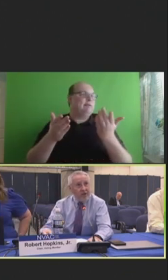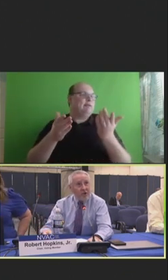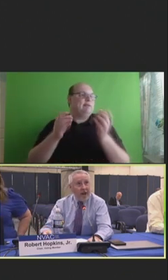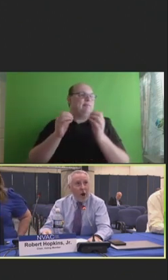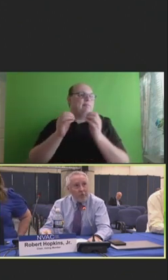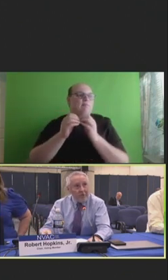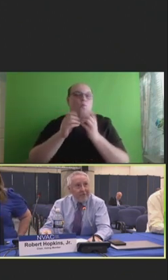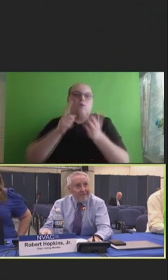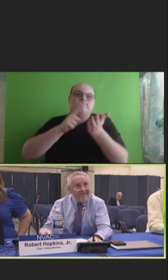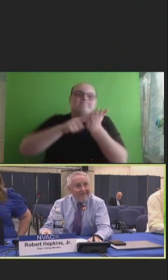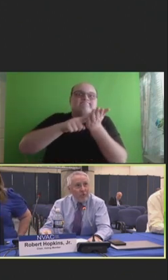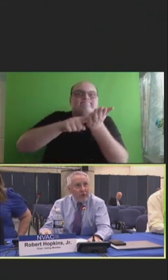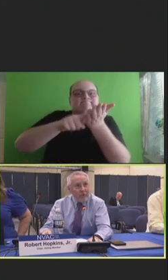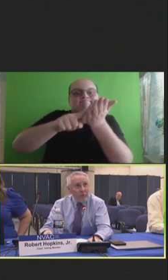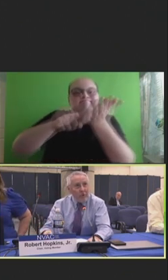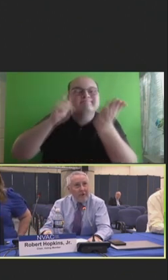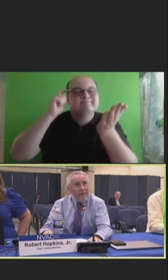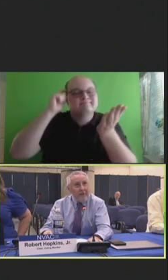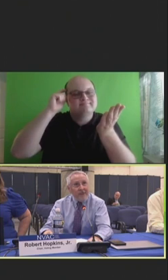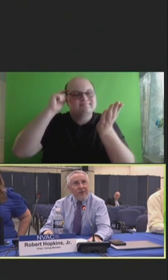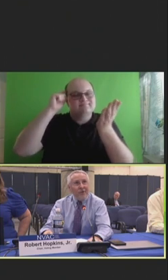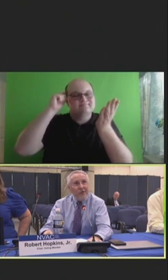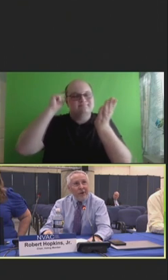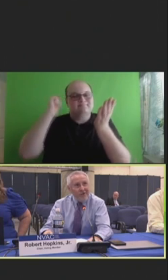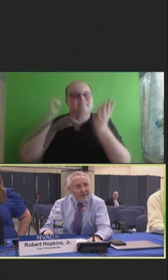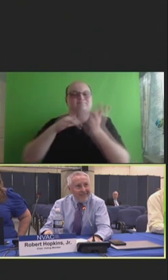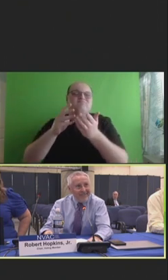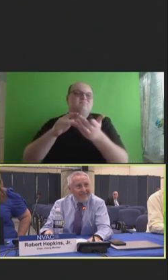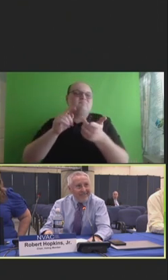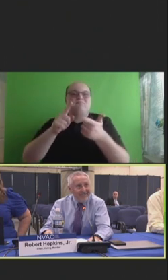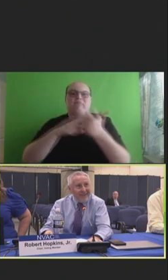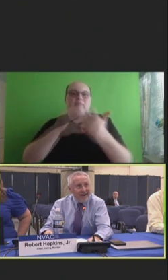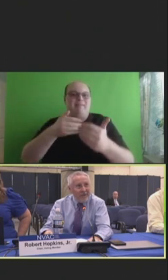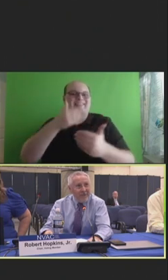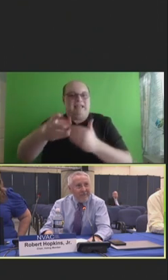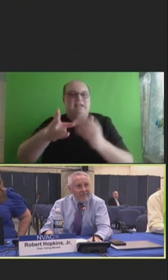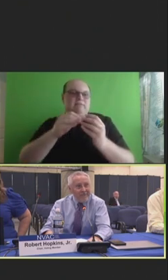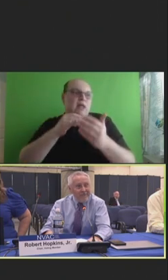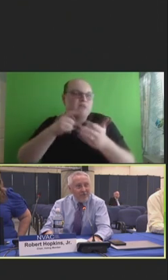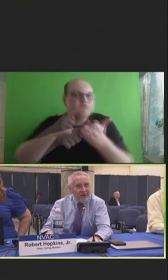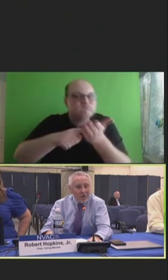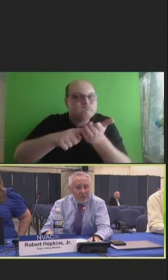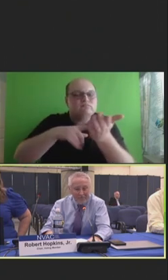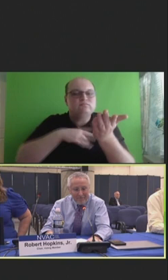out going forward in the next iteration of this effort.